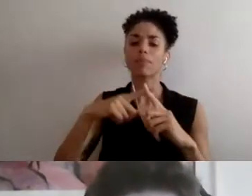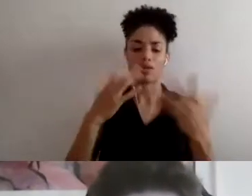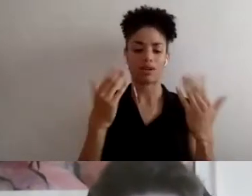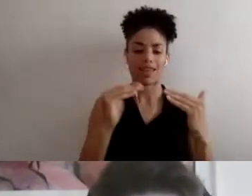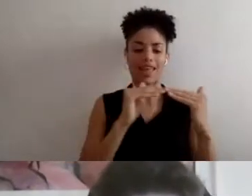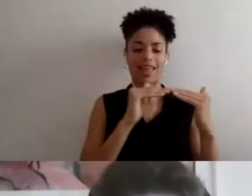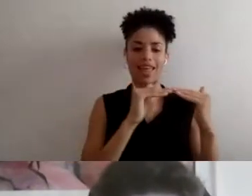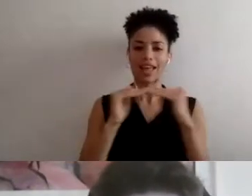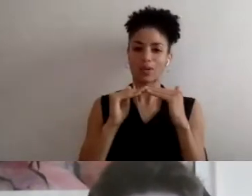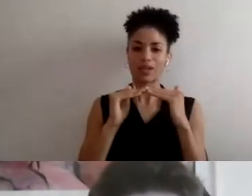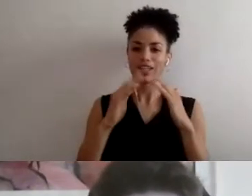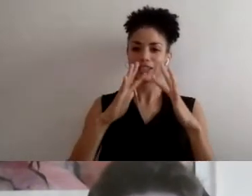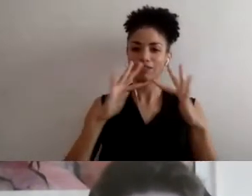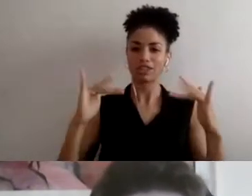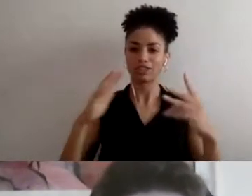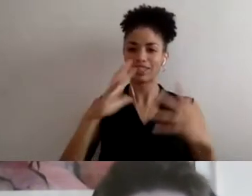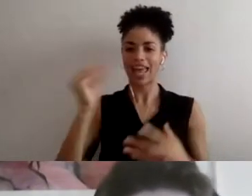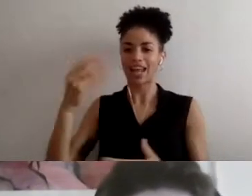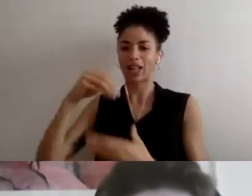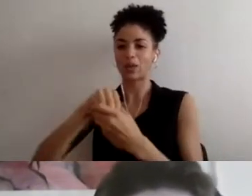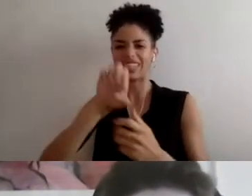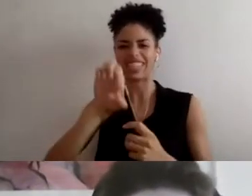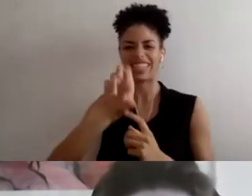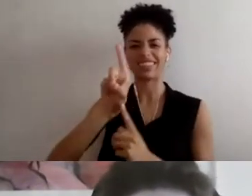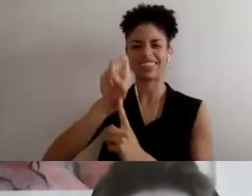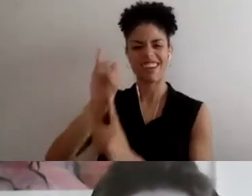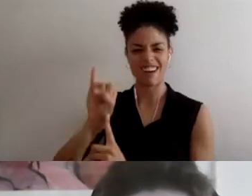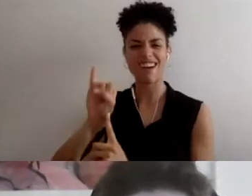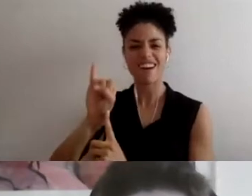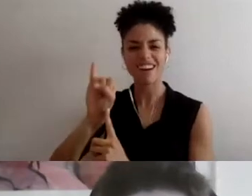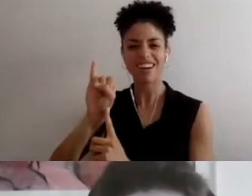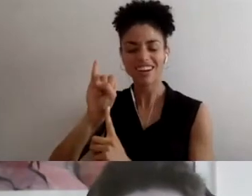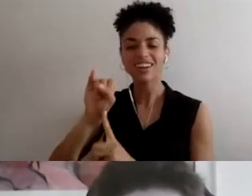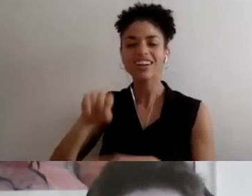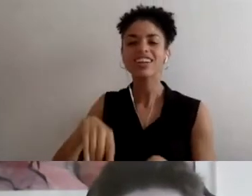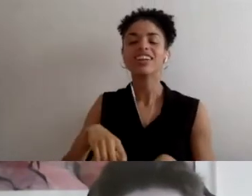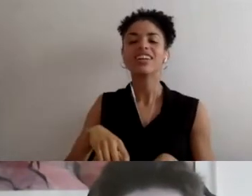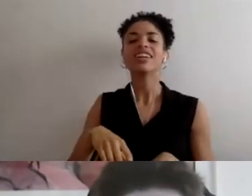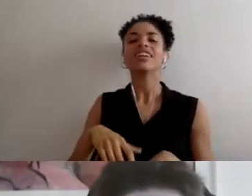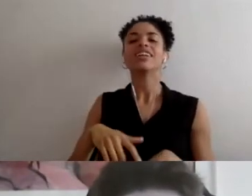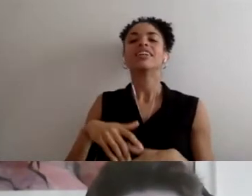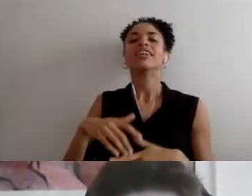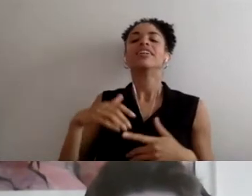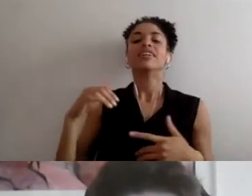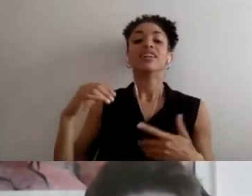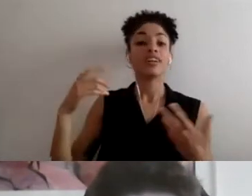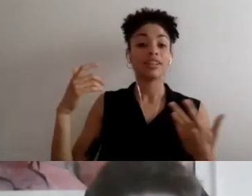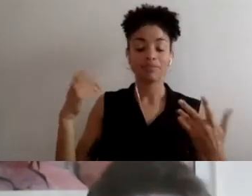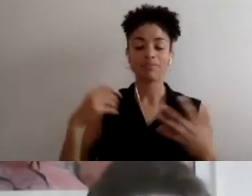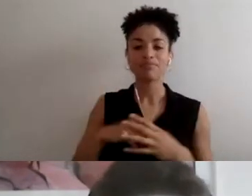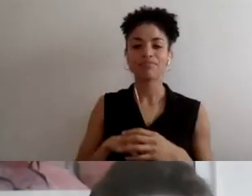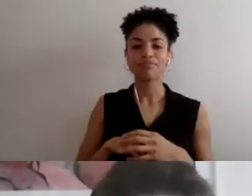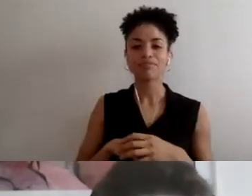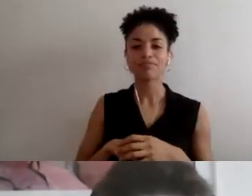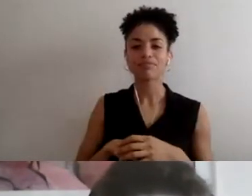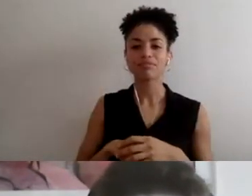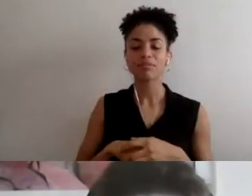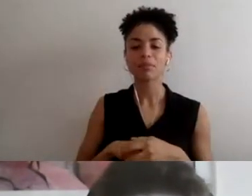That lovely phrase 'EDI', one might say. Something that is so prominent in